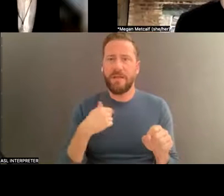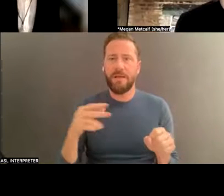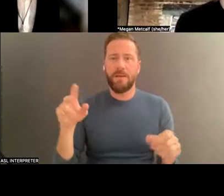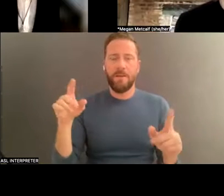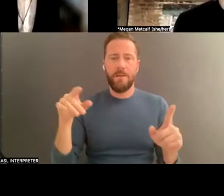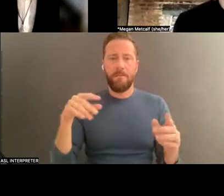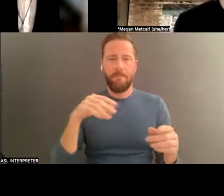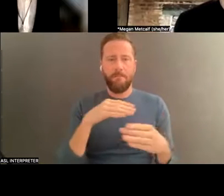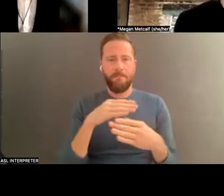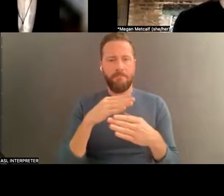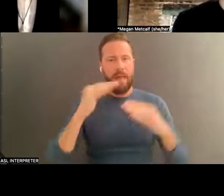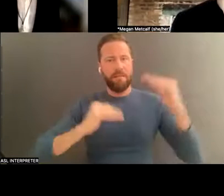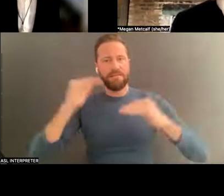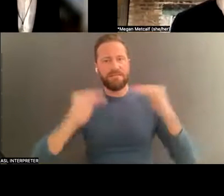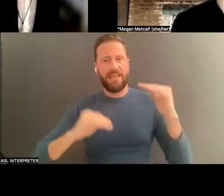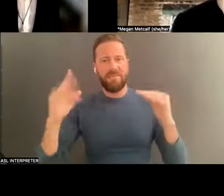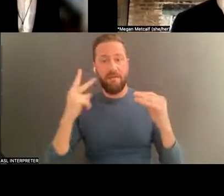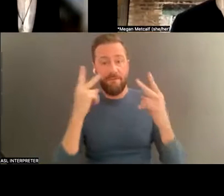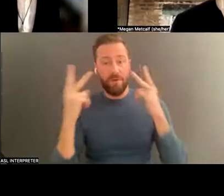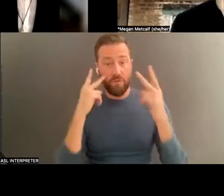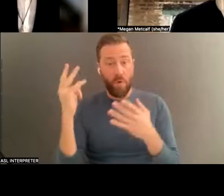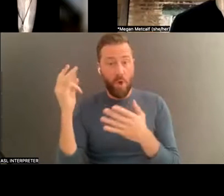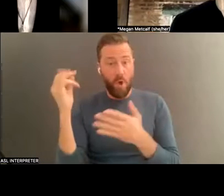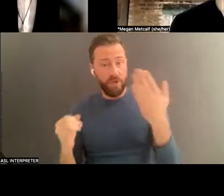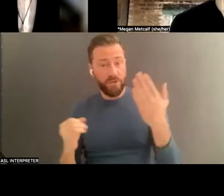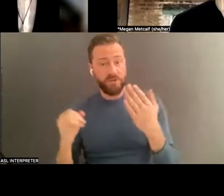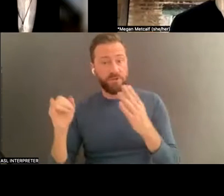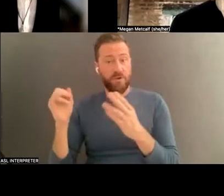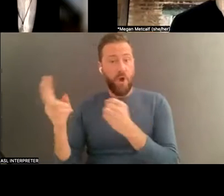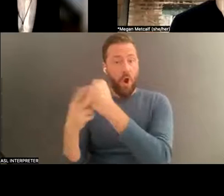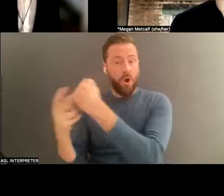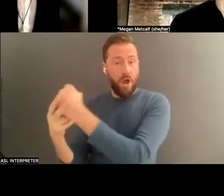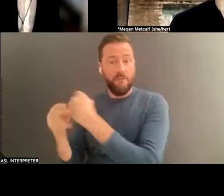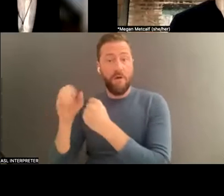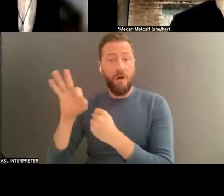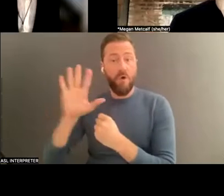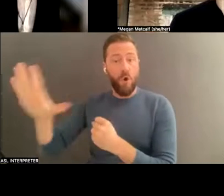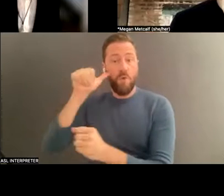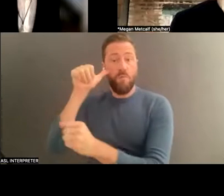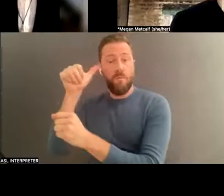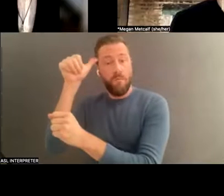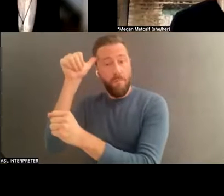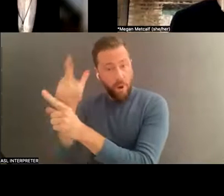archive of her brother versus her archive as well as a performer, and the different qualities